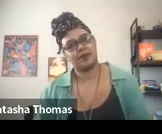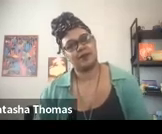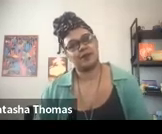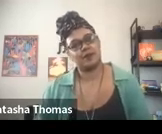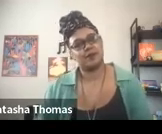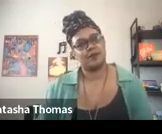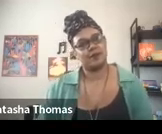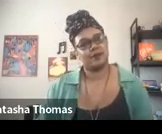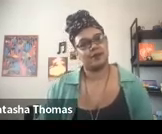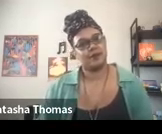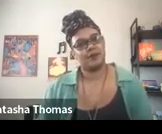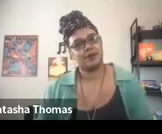Oh, my precious spirits.